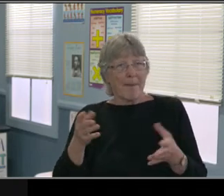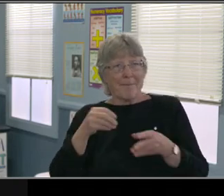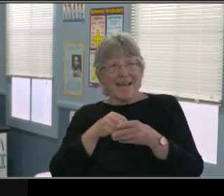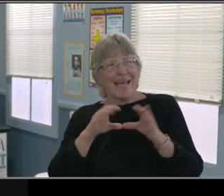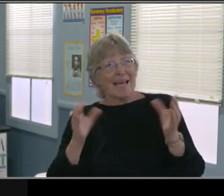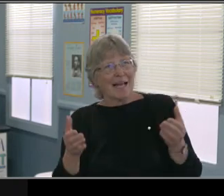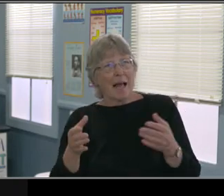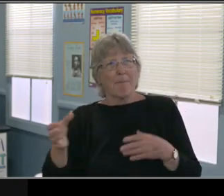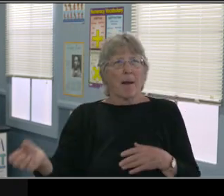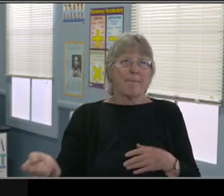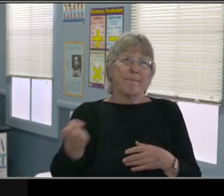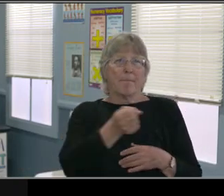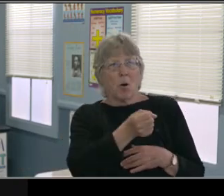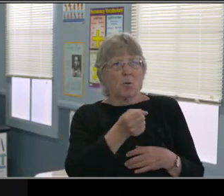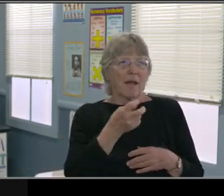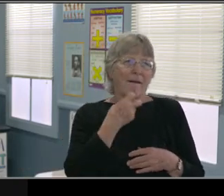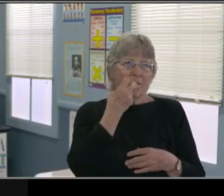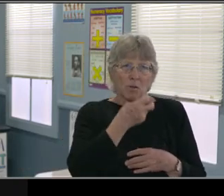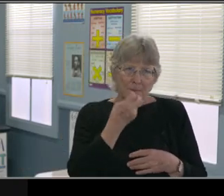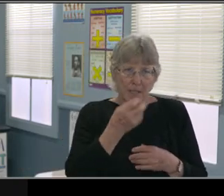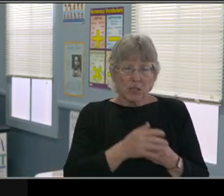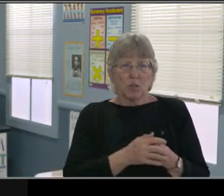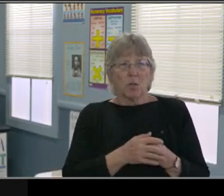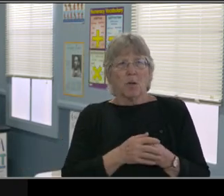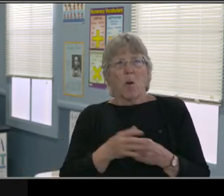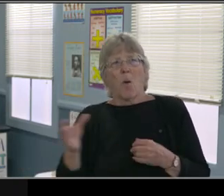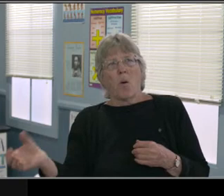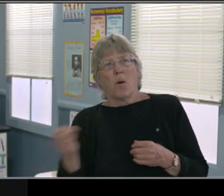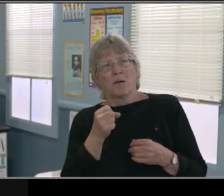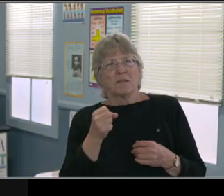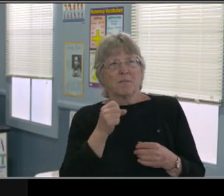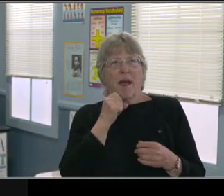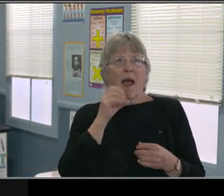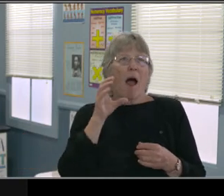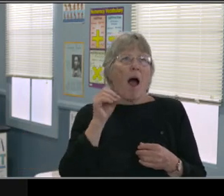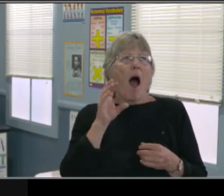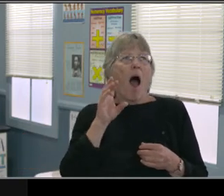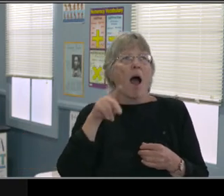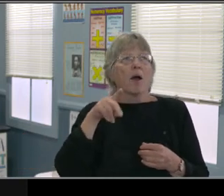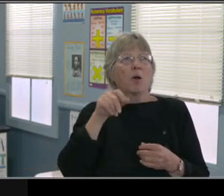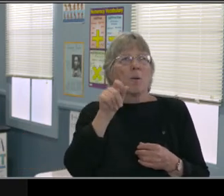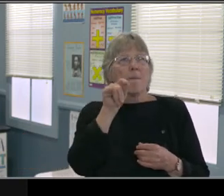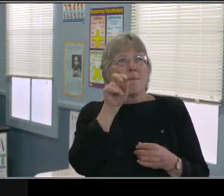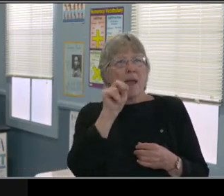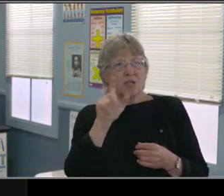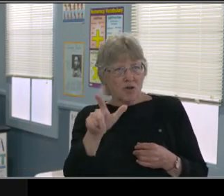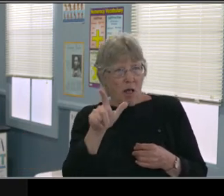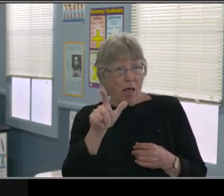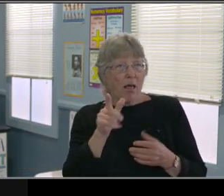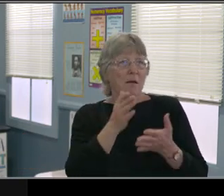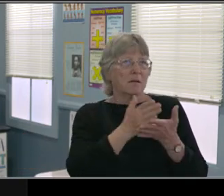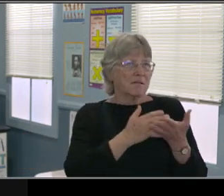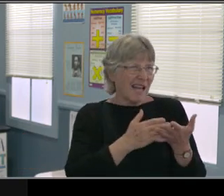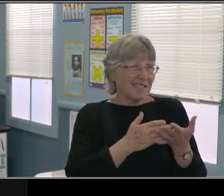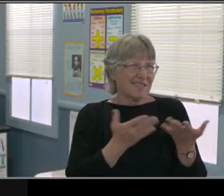But if you and I highly encourage you to go to this Parent Opportunity on January 7th.